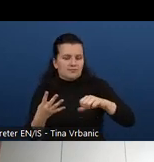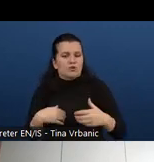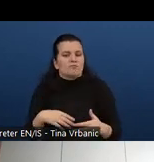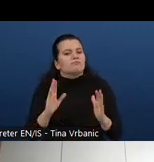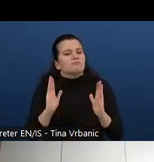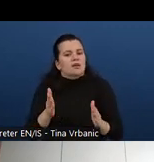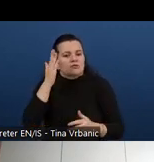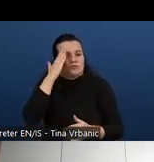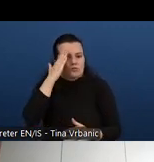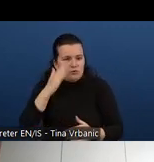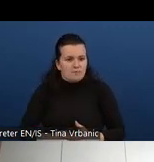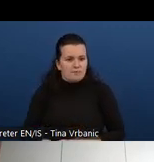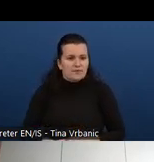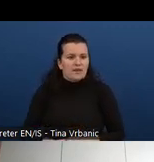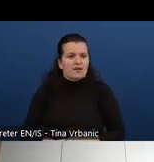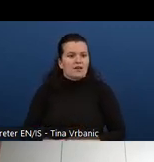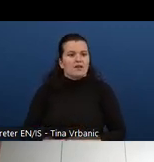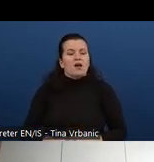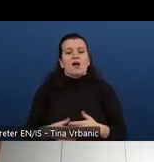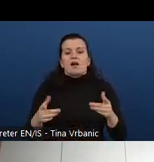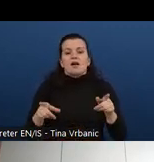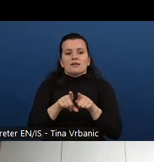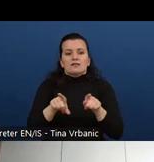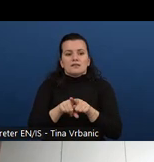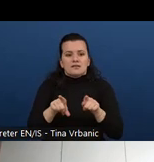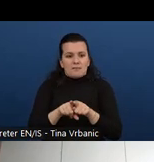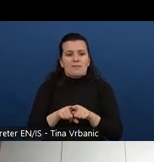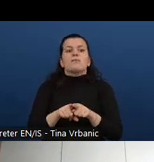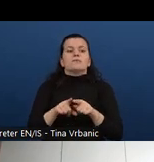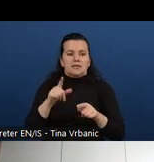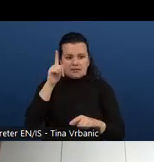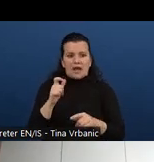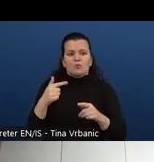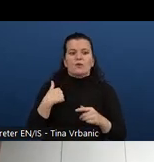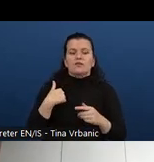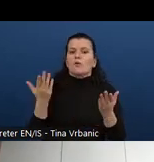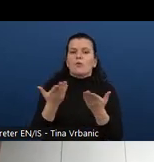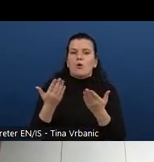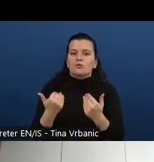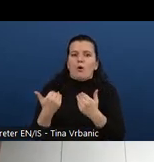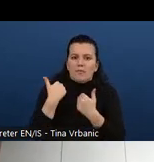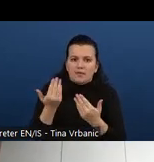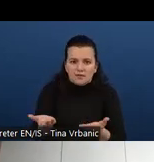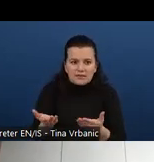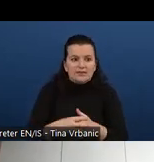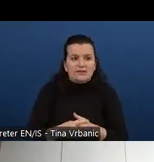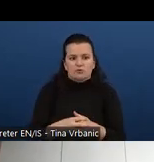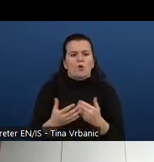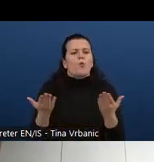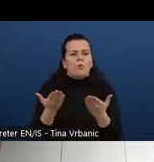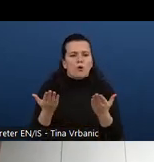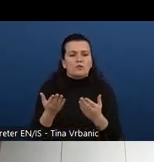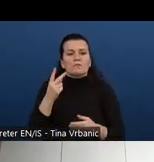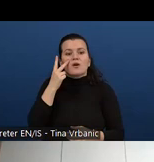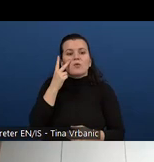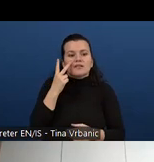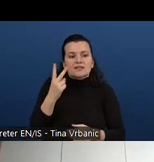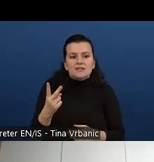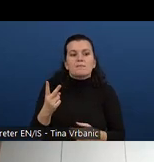An example for that is when we dive in to the developer, designer, content author, the